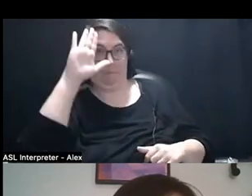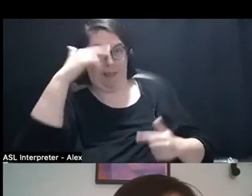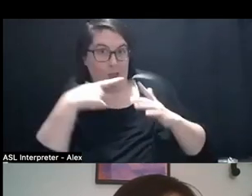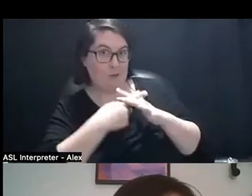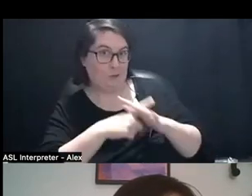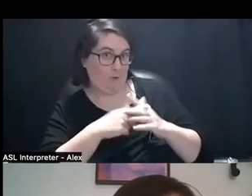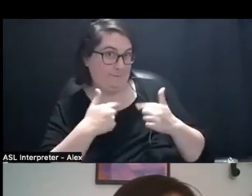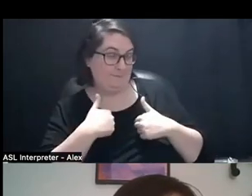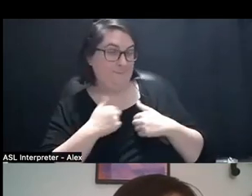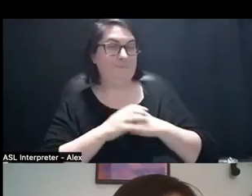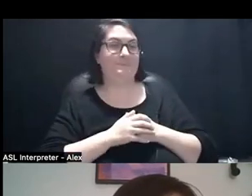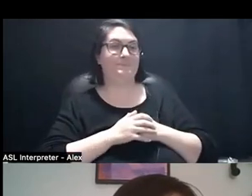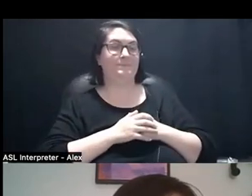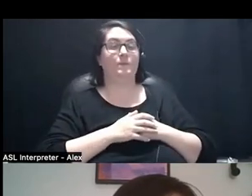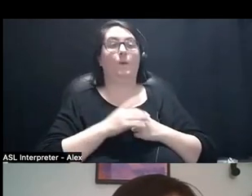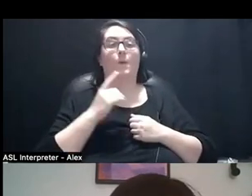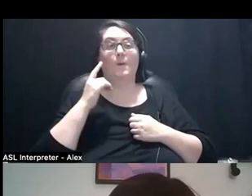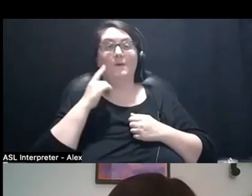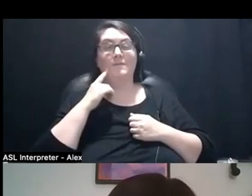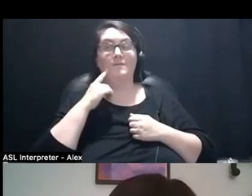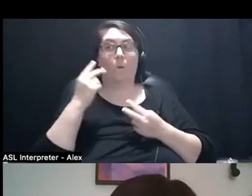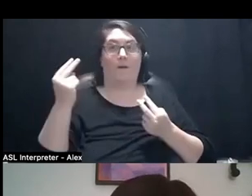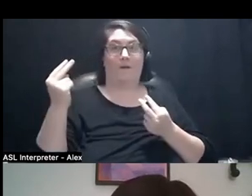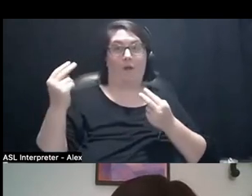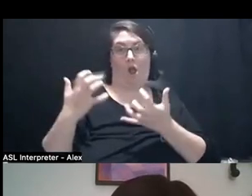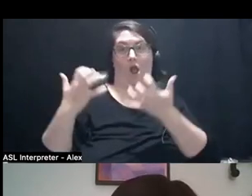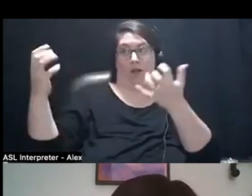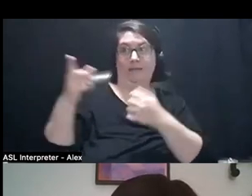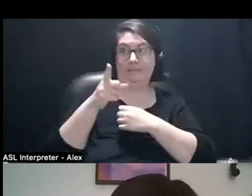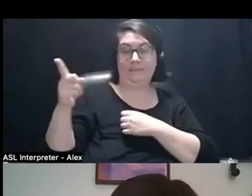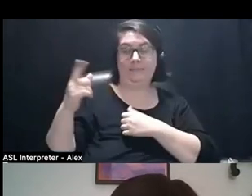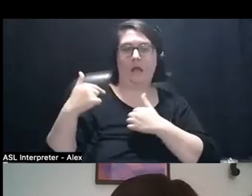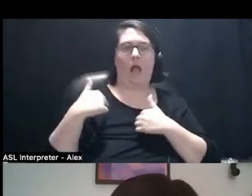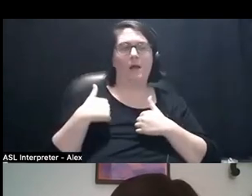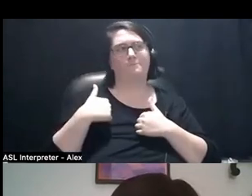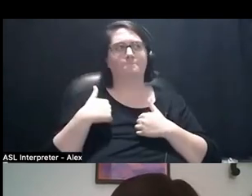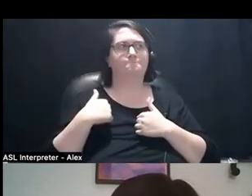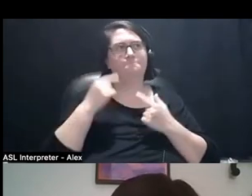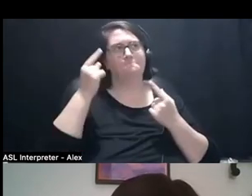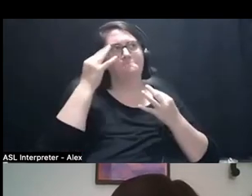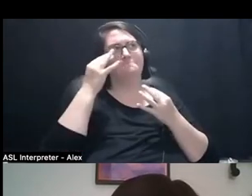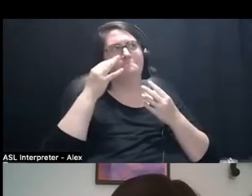So in terms of viewer relationship, I've been really exploring this idea of access as materiality.